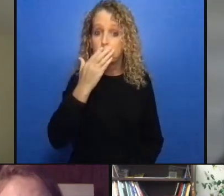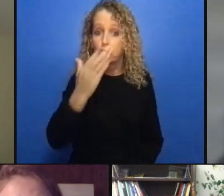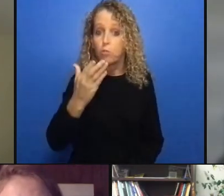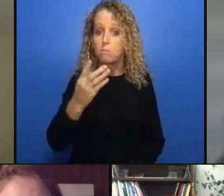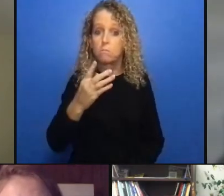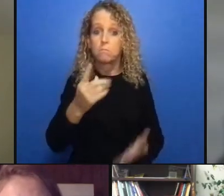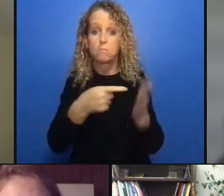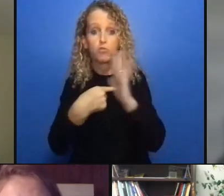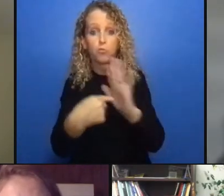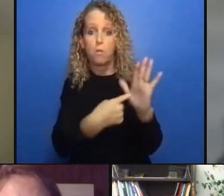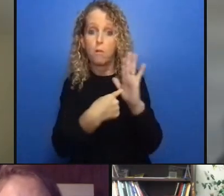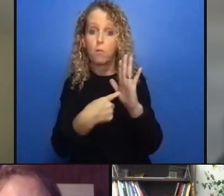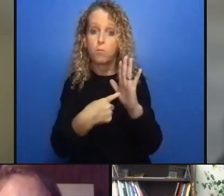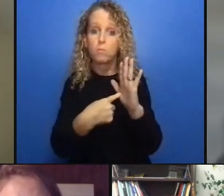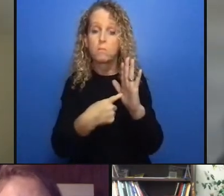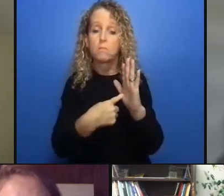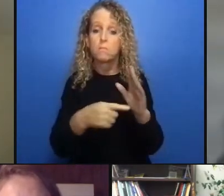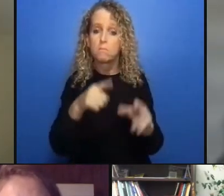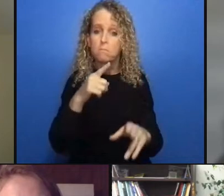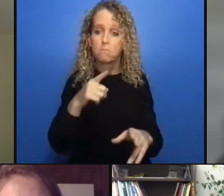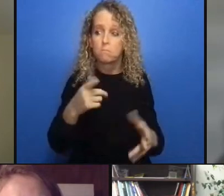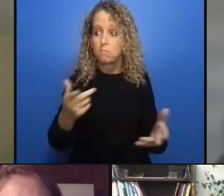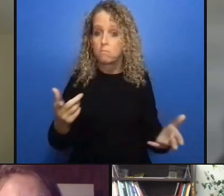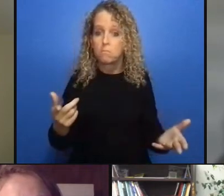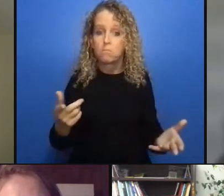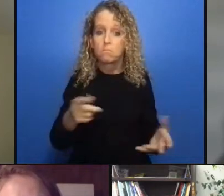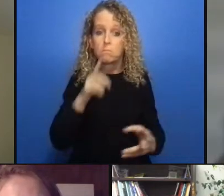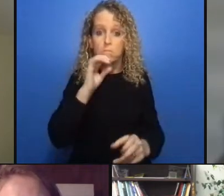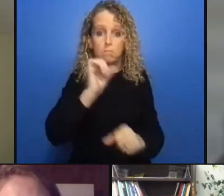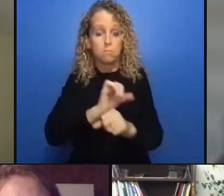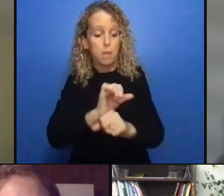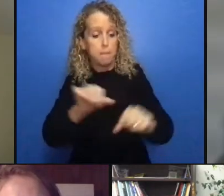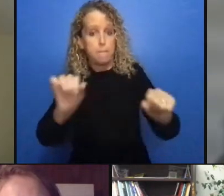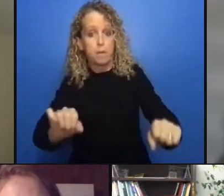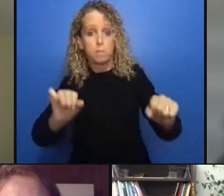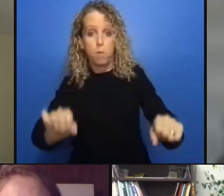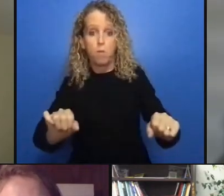been incarcerated for over 36 years and the two of them teamed up and wrote a hundred page paper